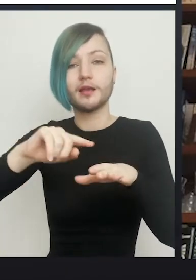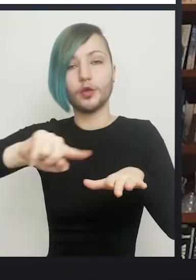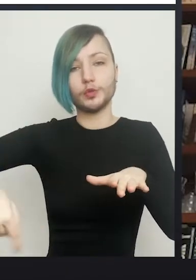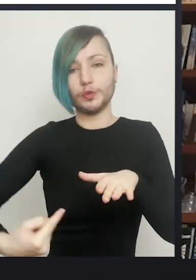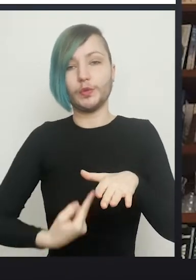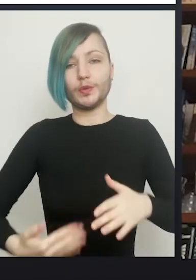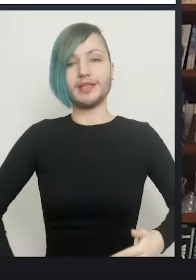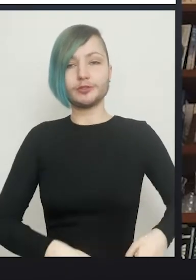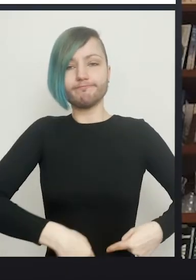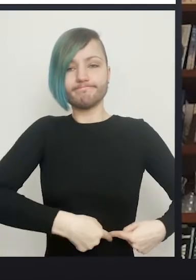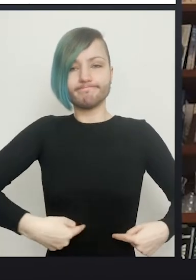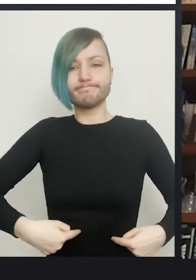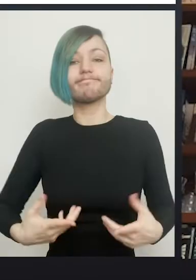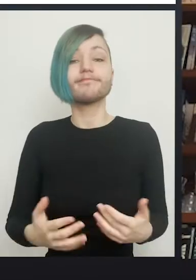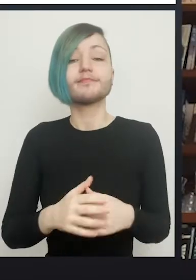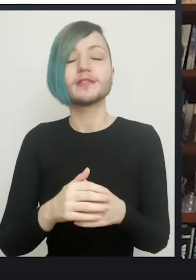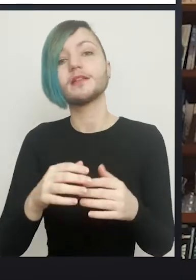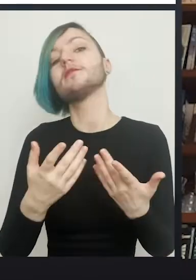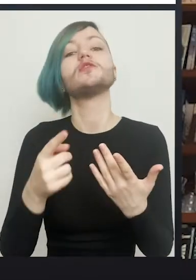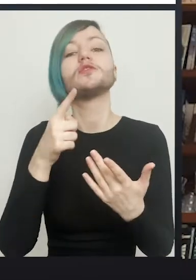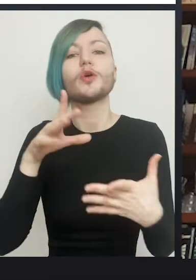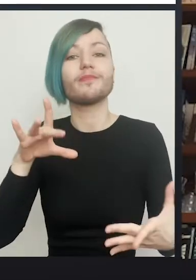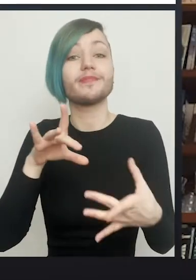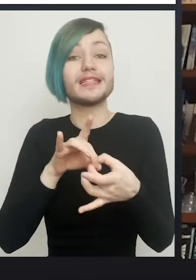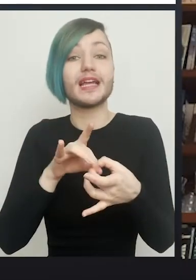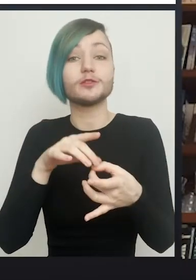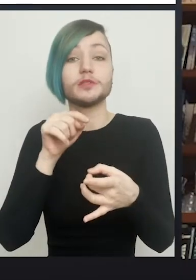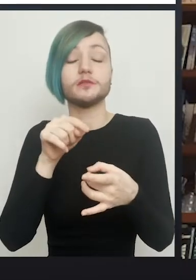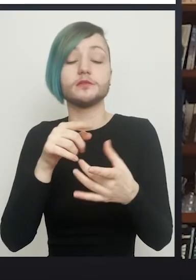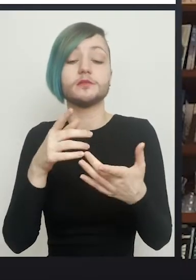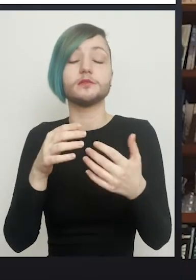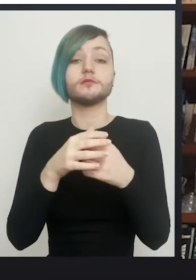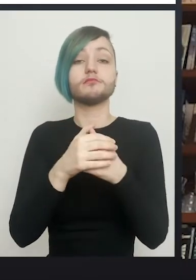The spermatic cord as it's called, which attaches the testes to the insides,